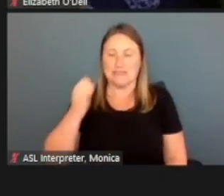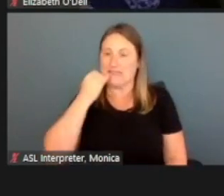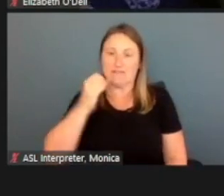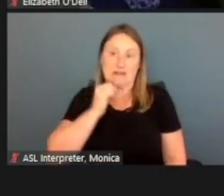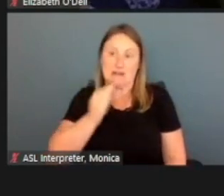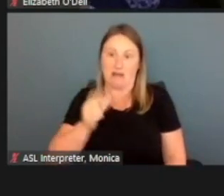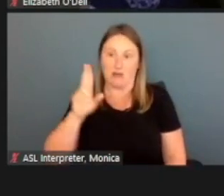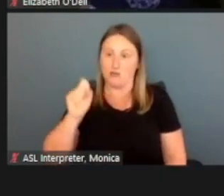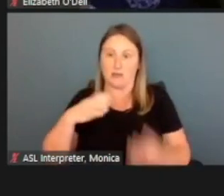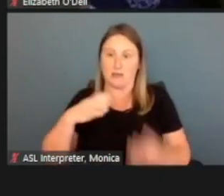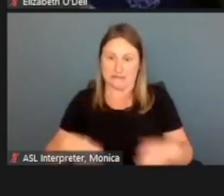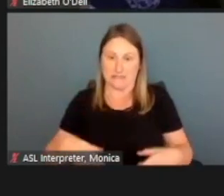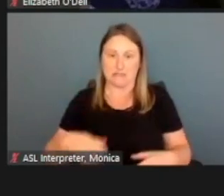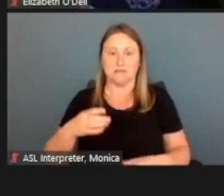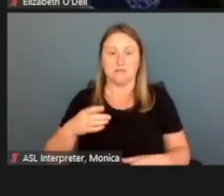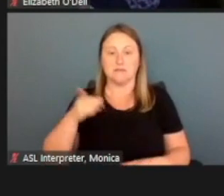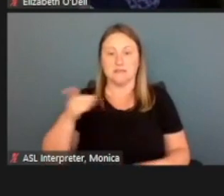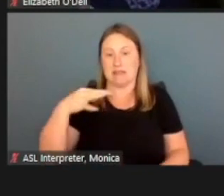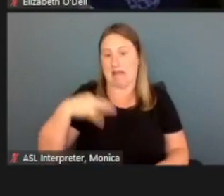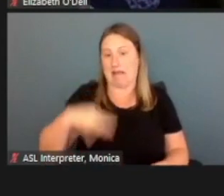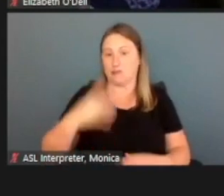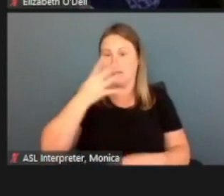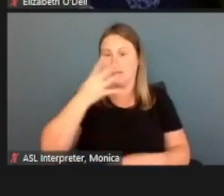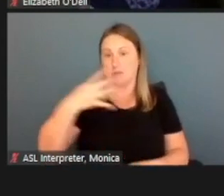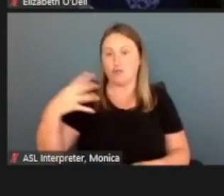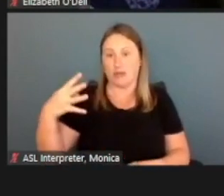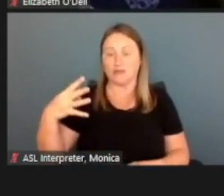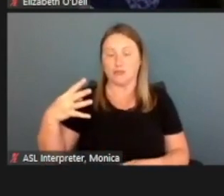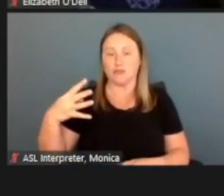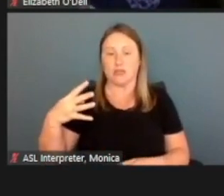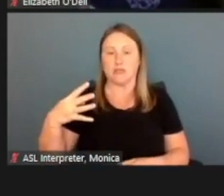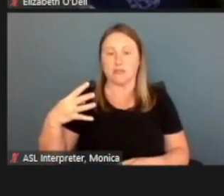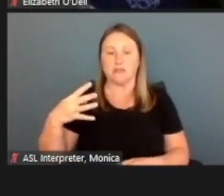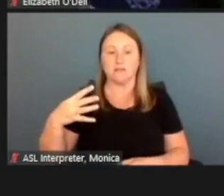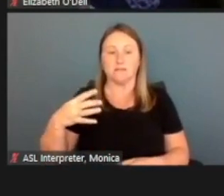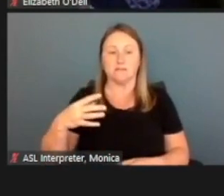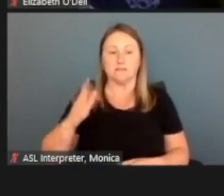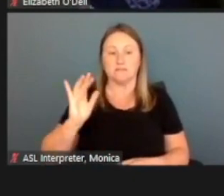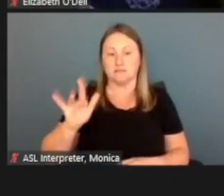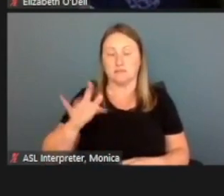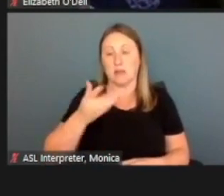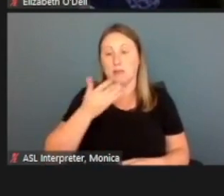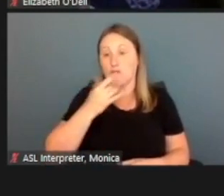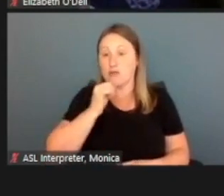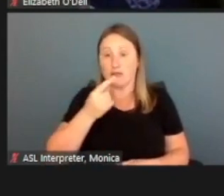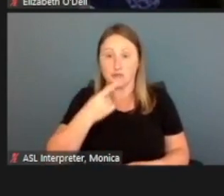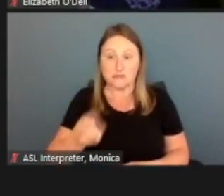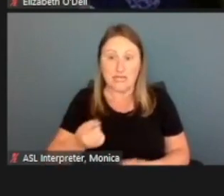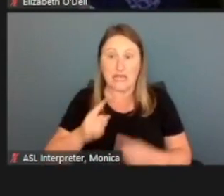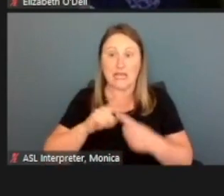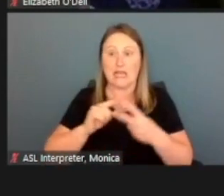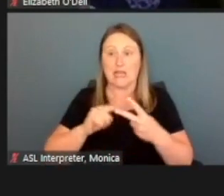does he have eligible immigration status? And they can either say I prefer not to say or yes.